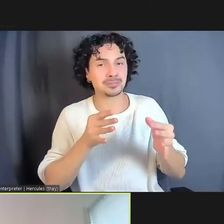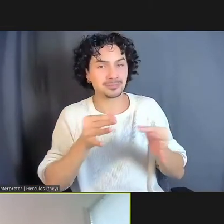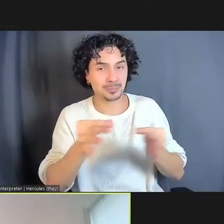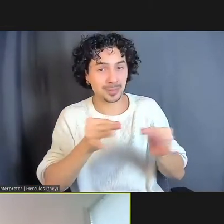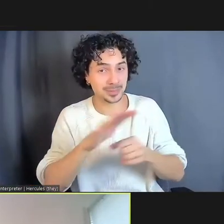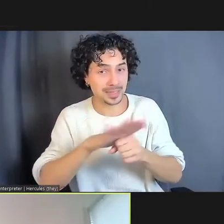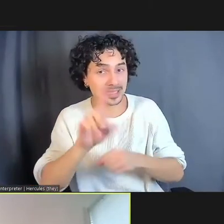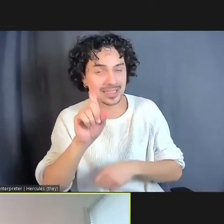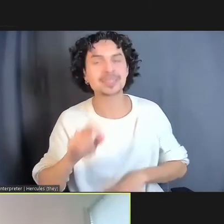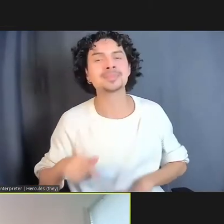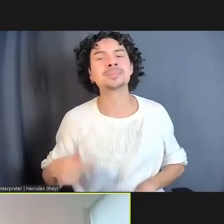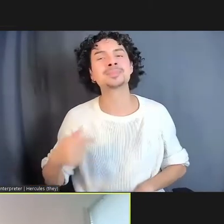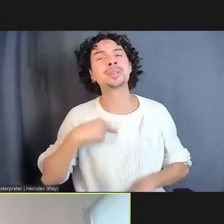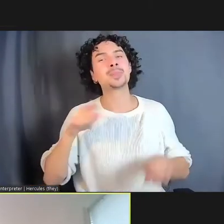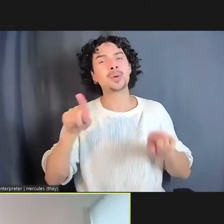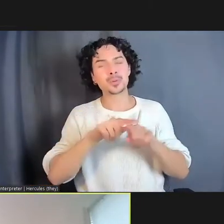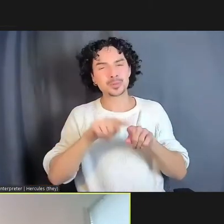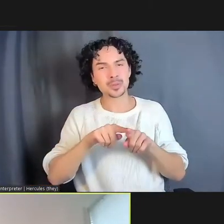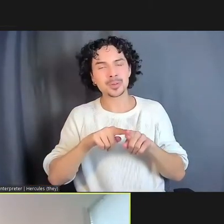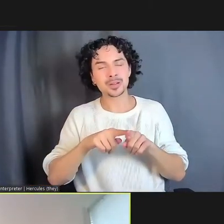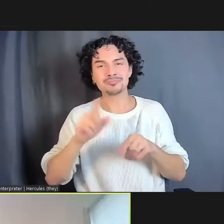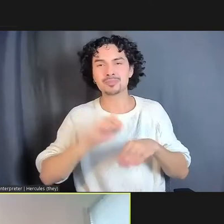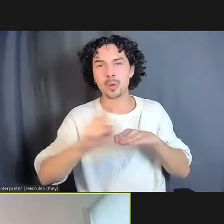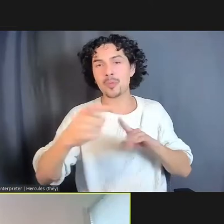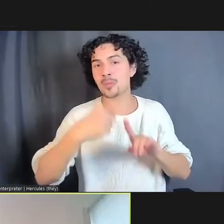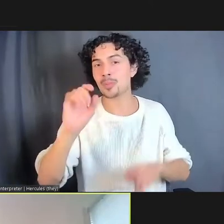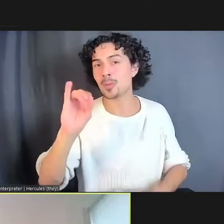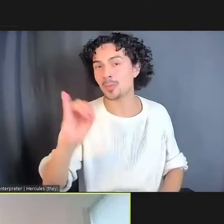I'm also calling from Oakland, Ohlone territory.